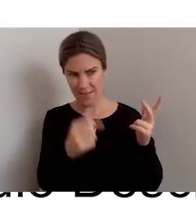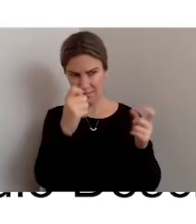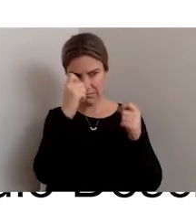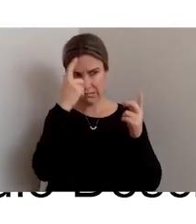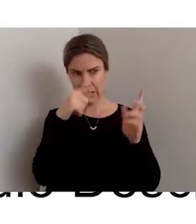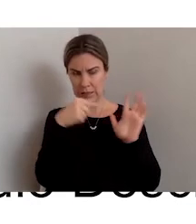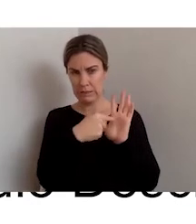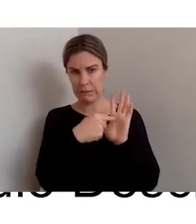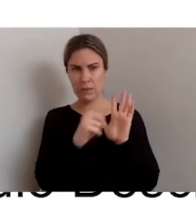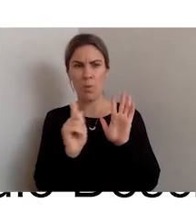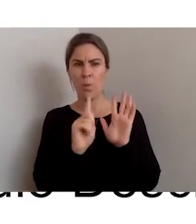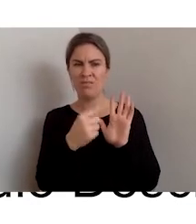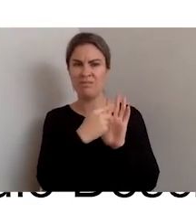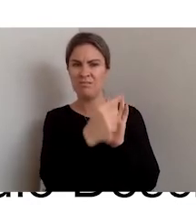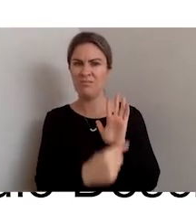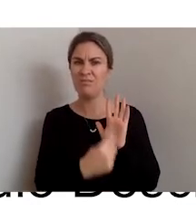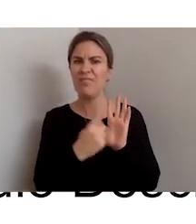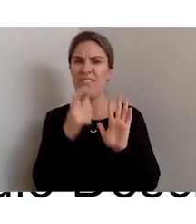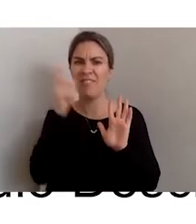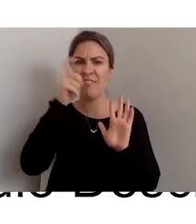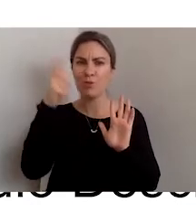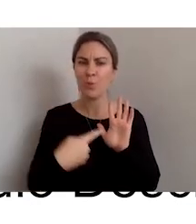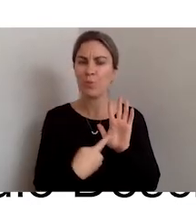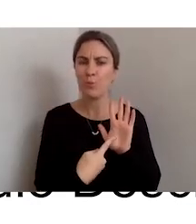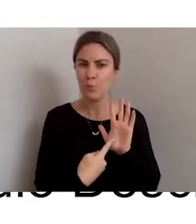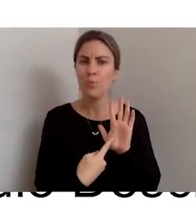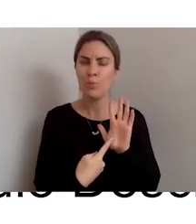is in that photograph.